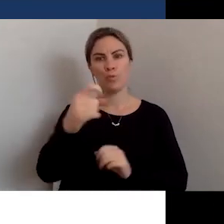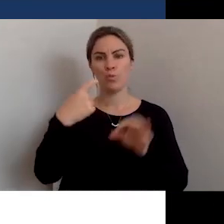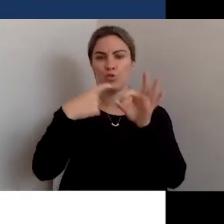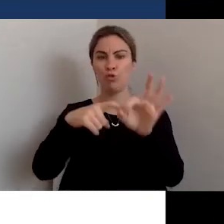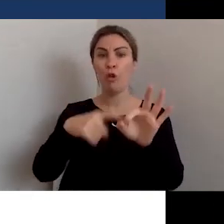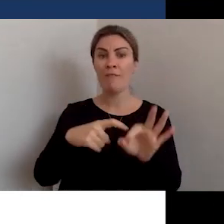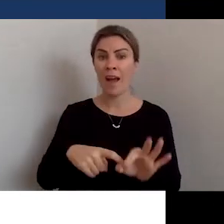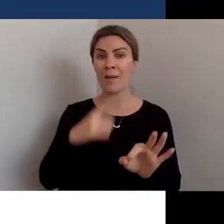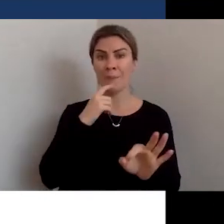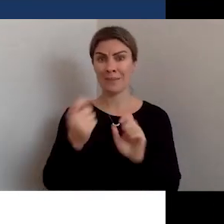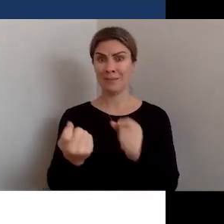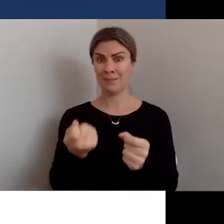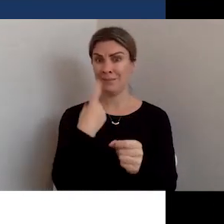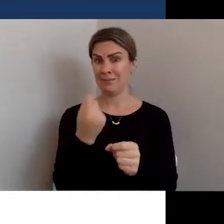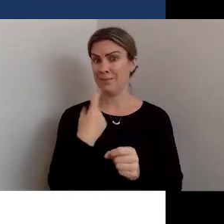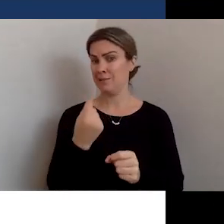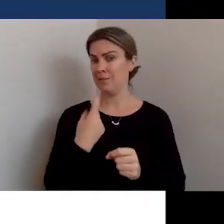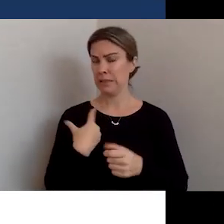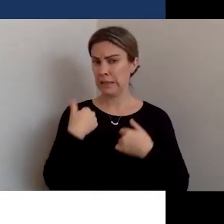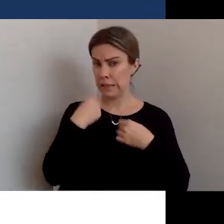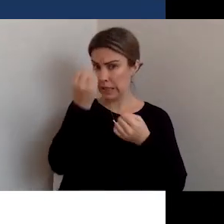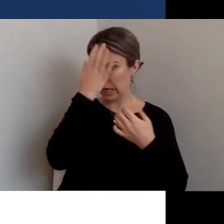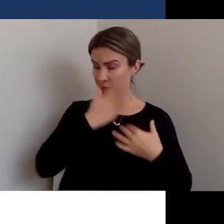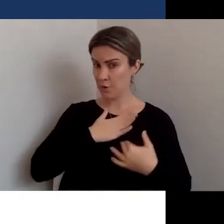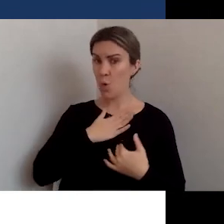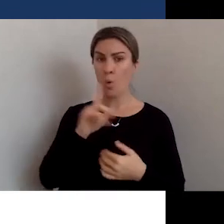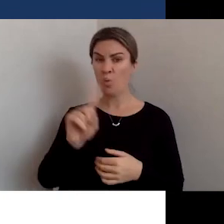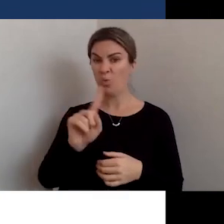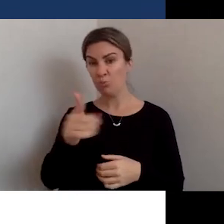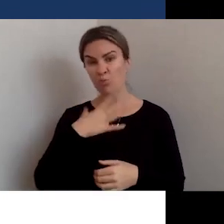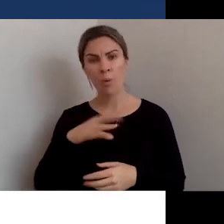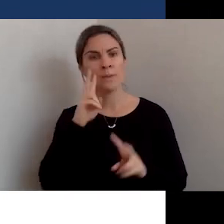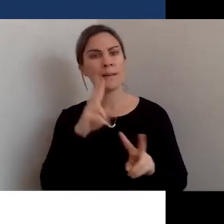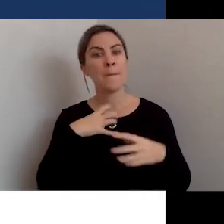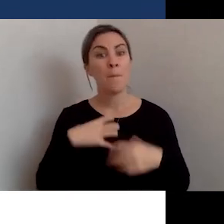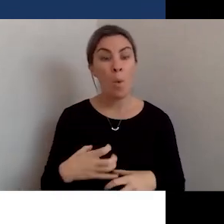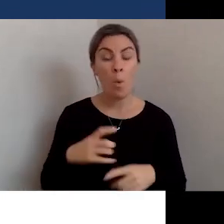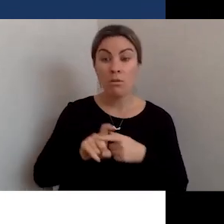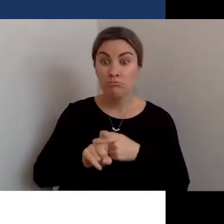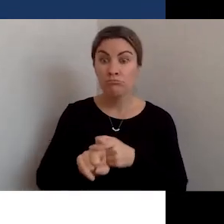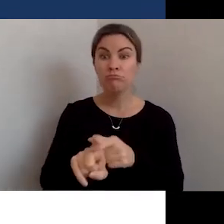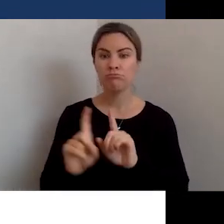know how we're tracking with Creative Connections and what you'd like to see more of if we were to continue. We'll post that link in